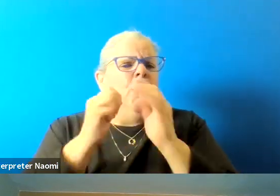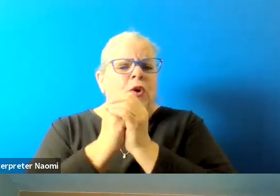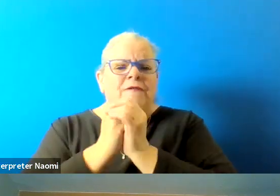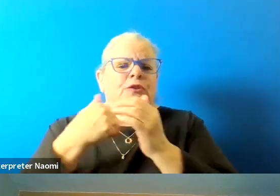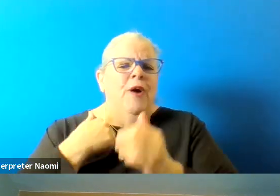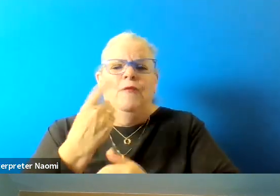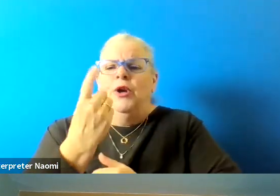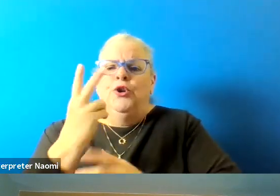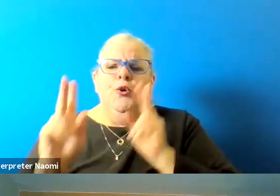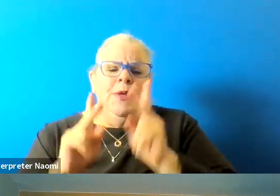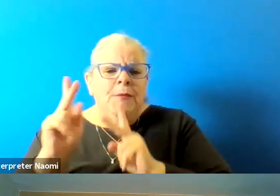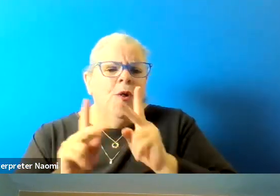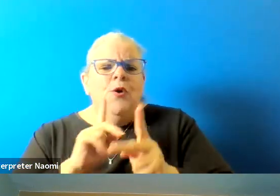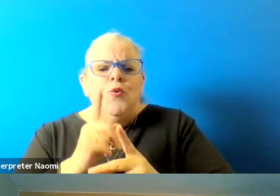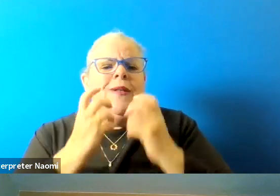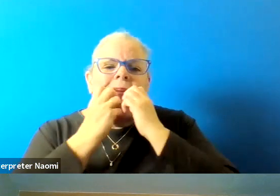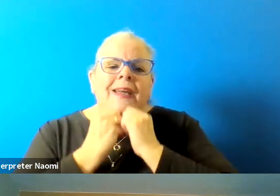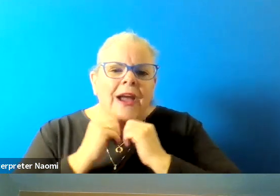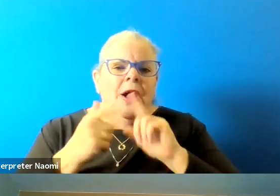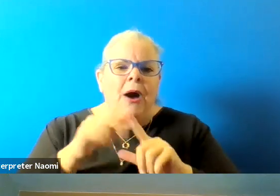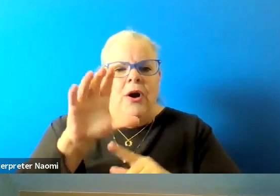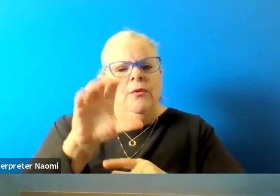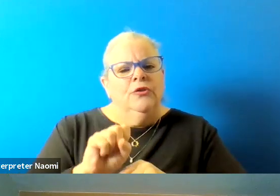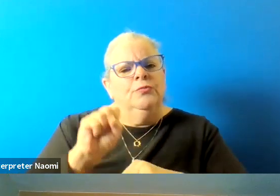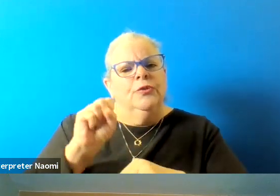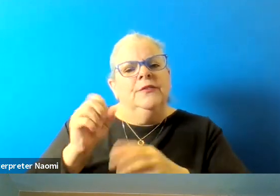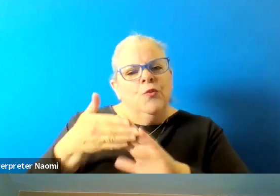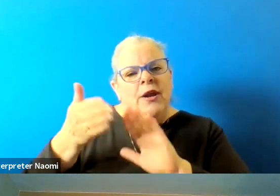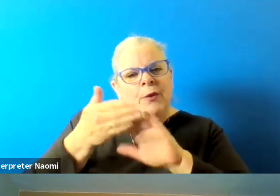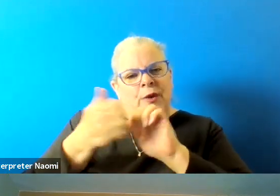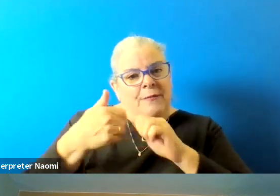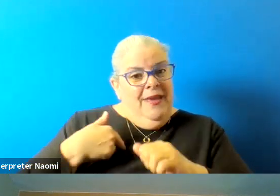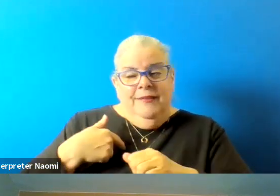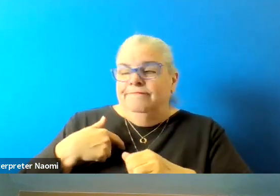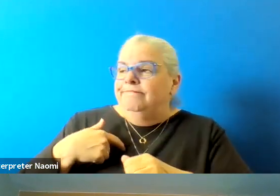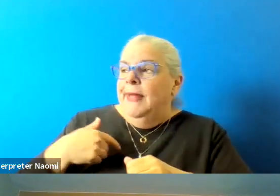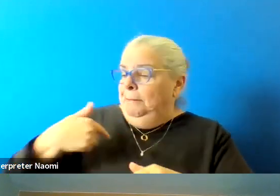that really care about Colorado Springs. Being a native growing up here and having a lot